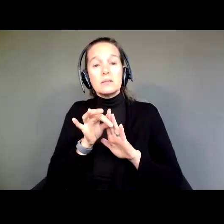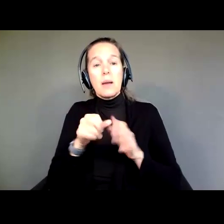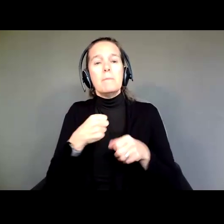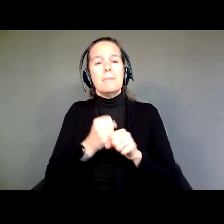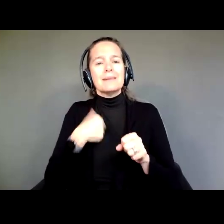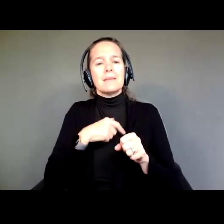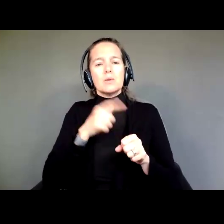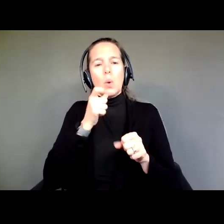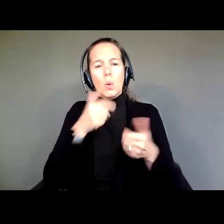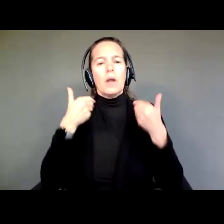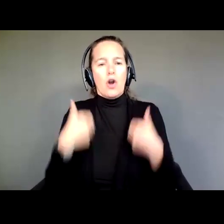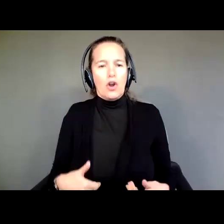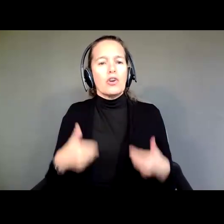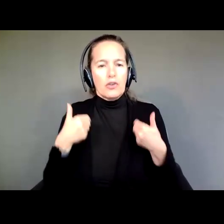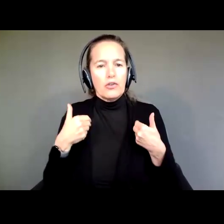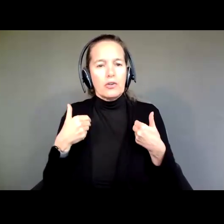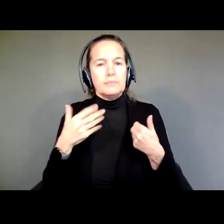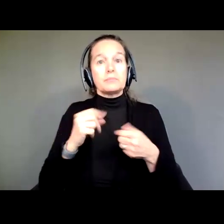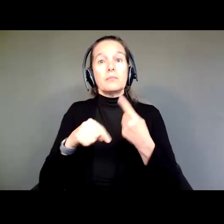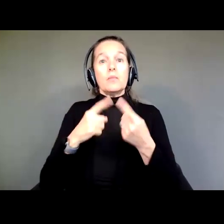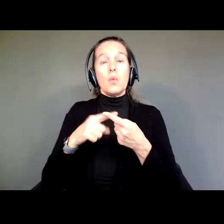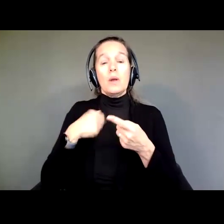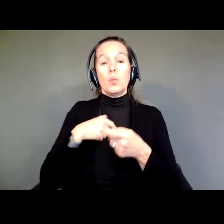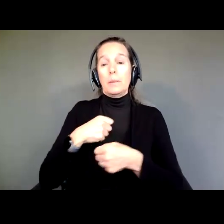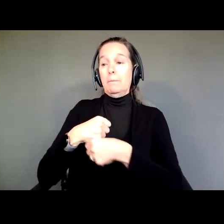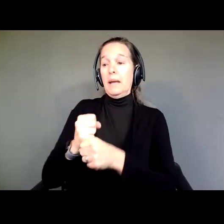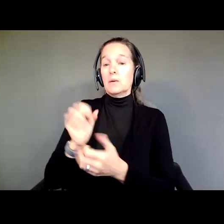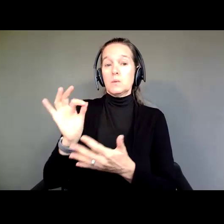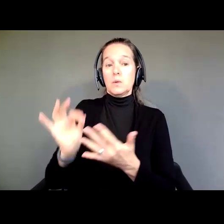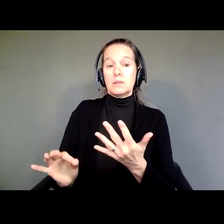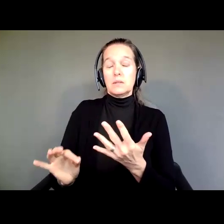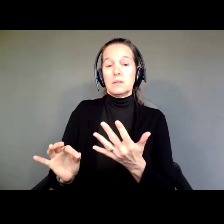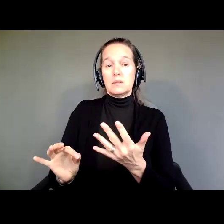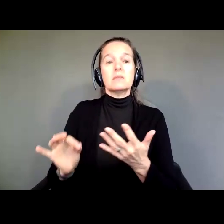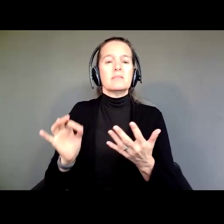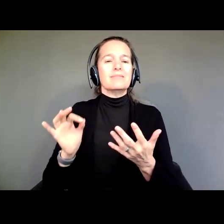And when we make choices, we are what social scientists call self determined.